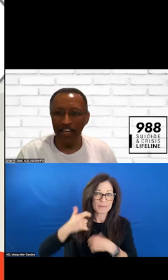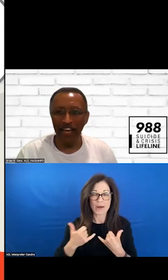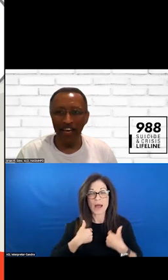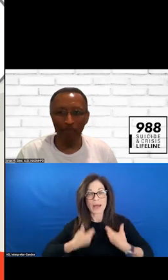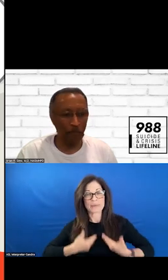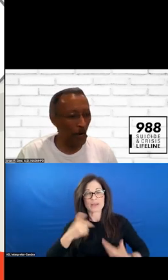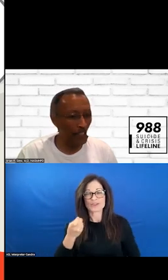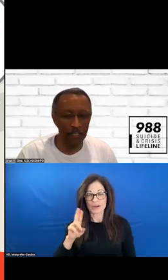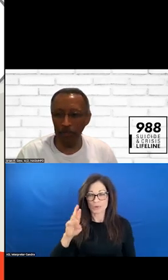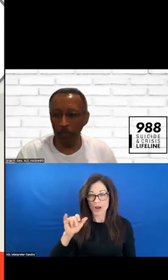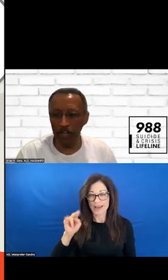I AM DOCTOR BRIAN SIMS WITH NASMHPD.